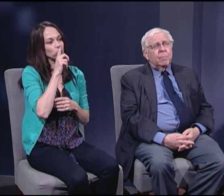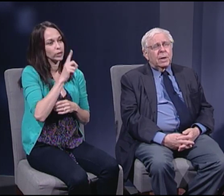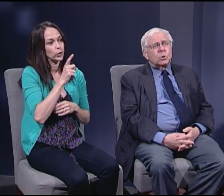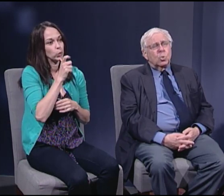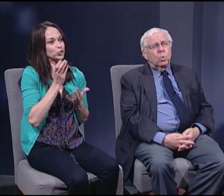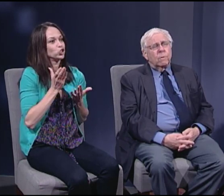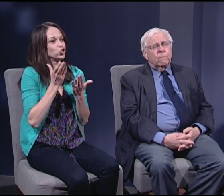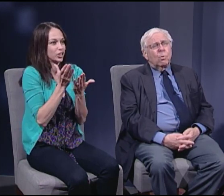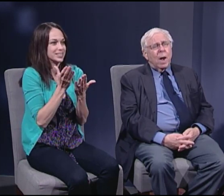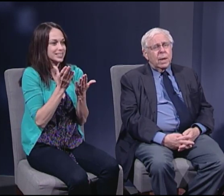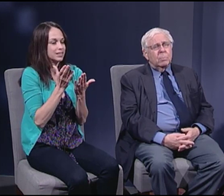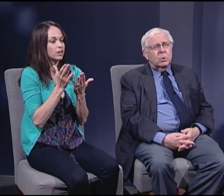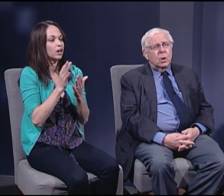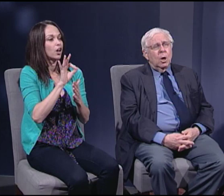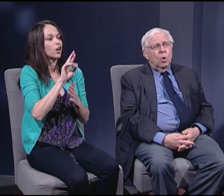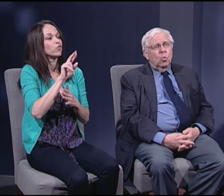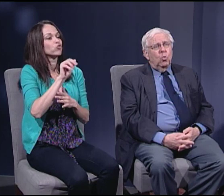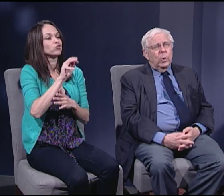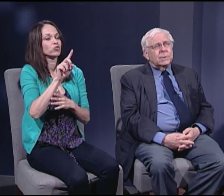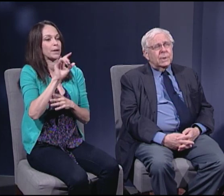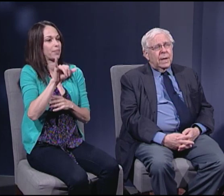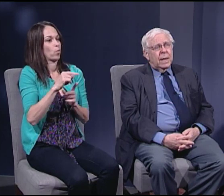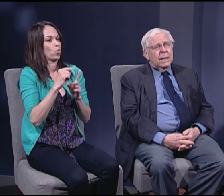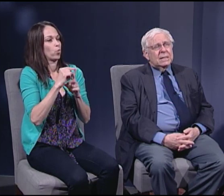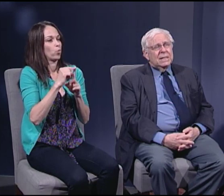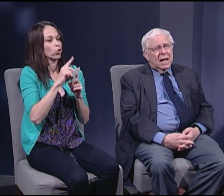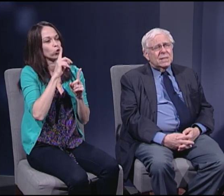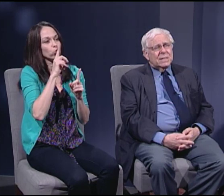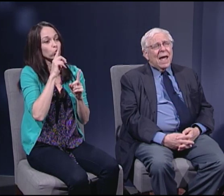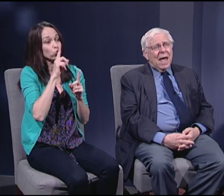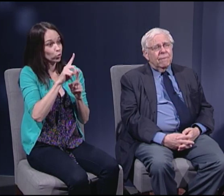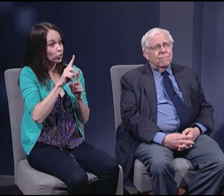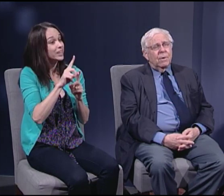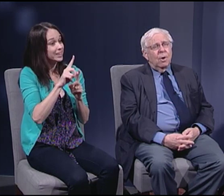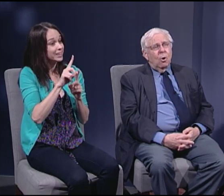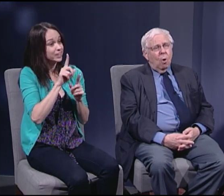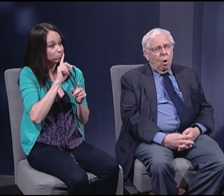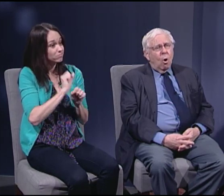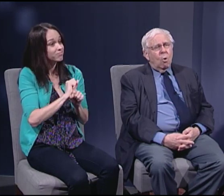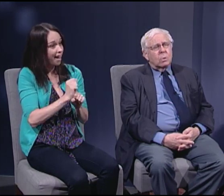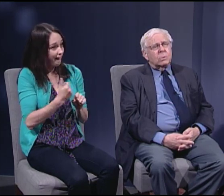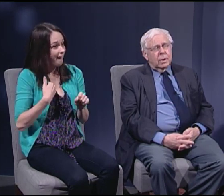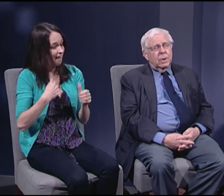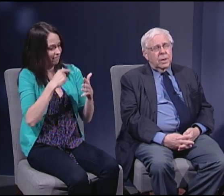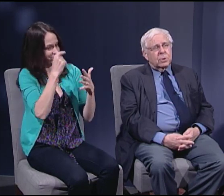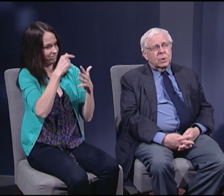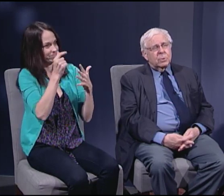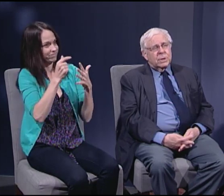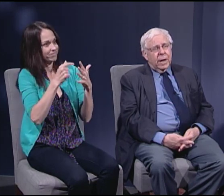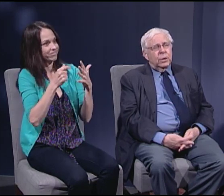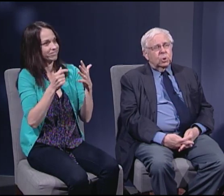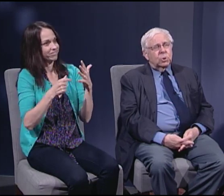because the word "framed" really does have all the associations